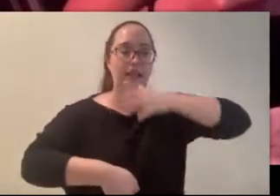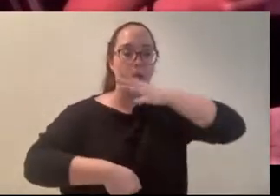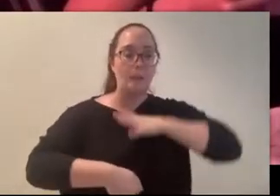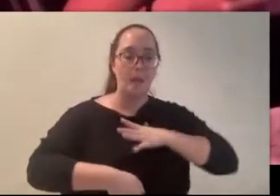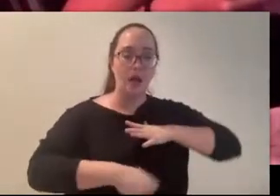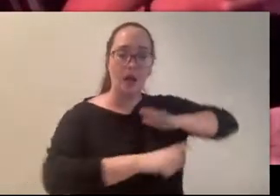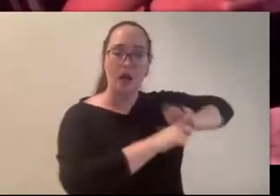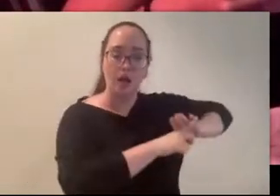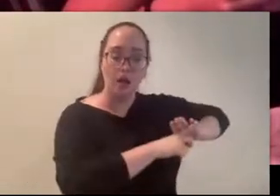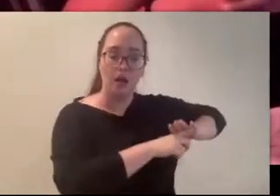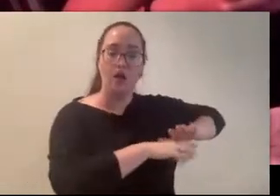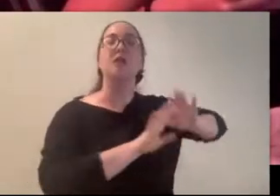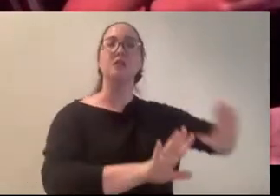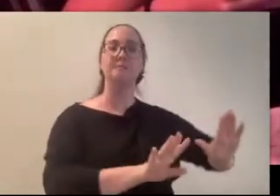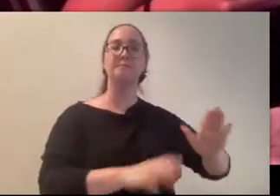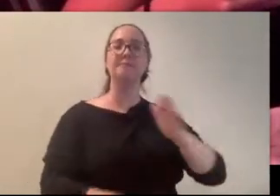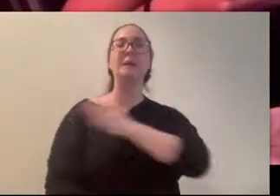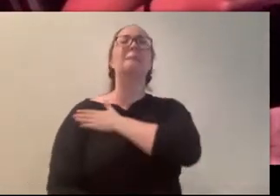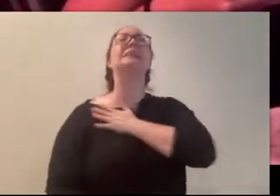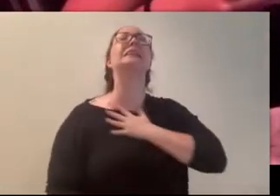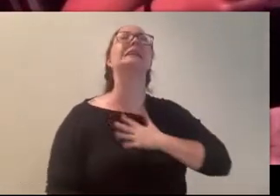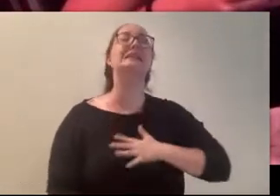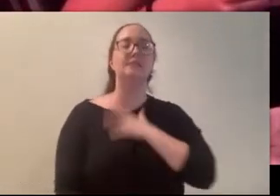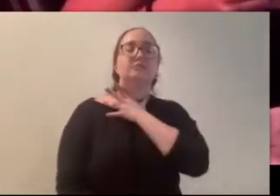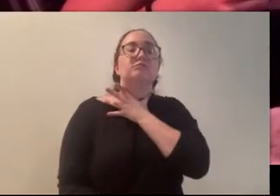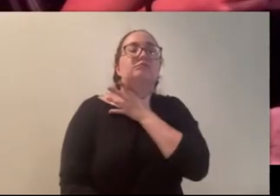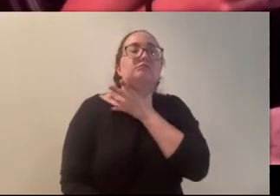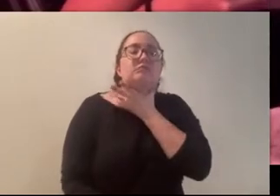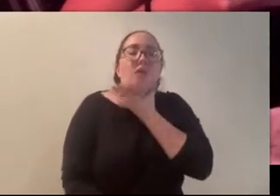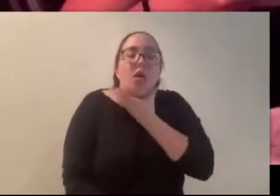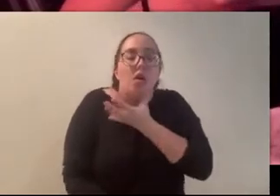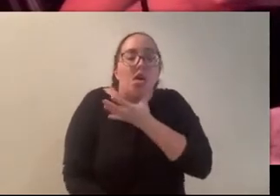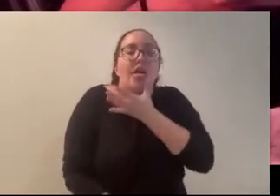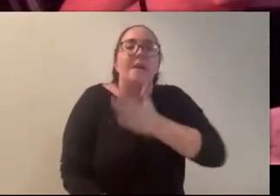“P-please,” bile rose in the back of my throat, “my mother’s waiting for me.”